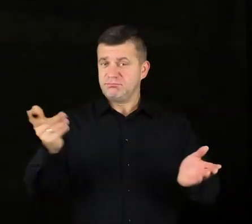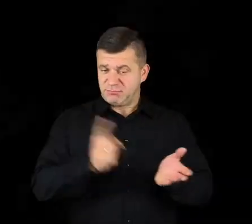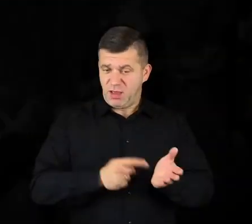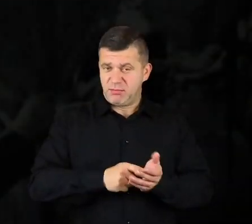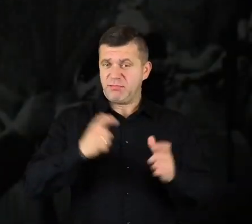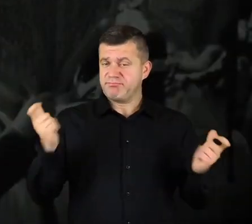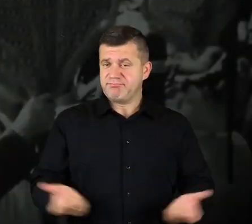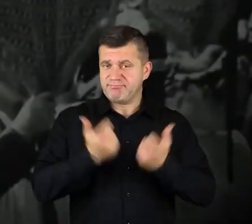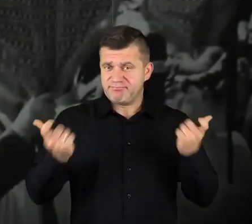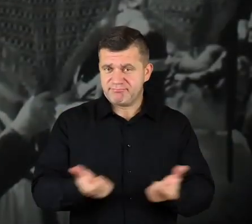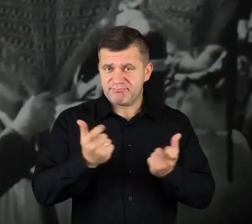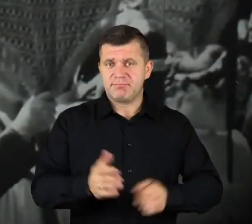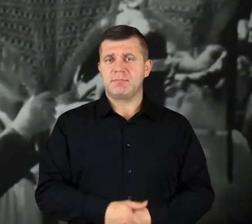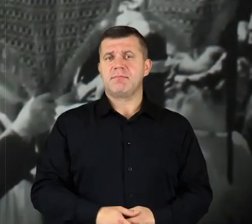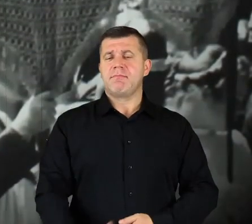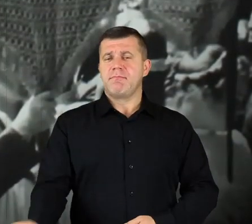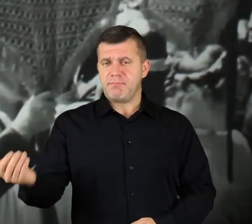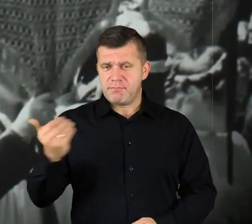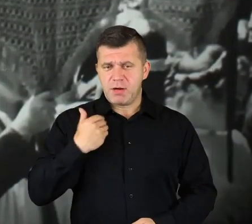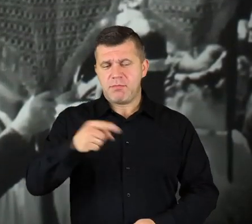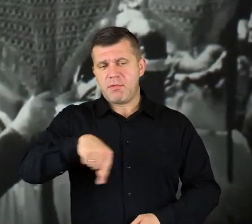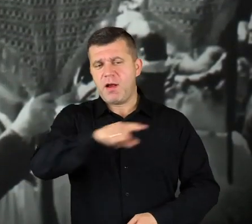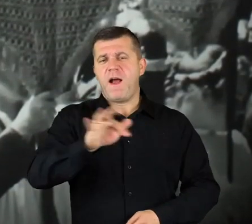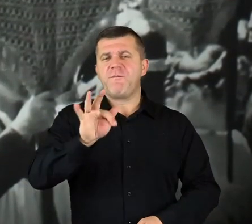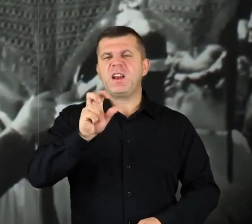<<The amount of danger that rafters faced